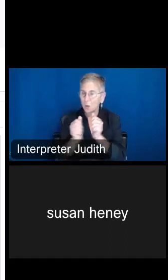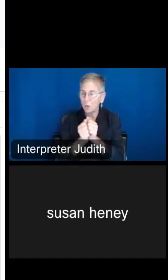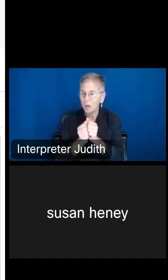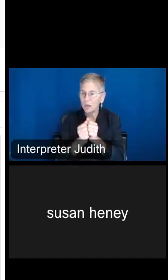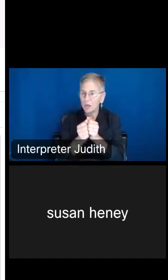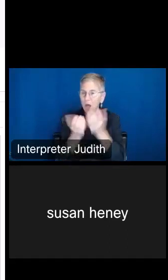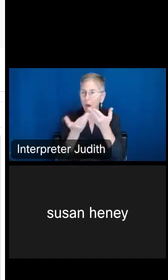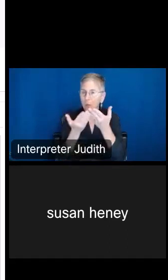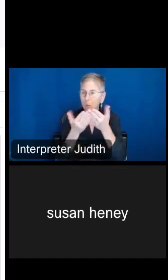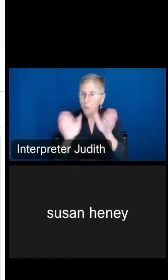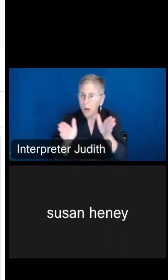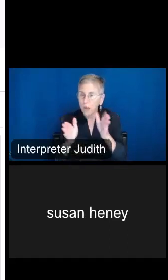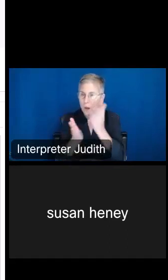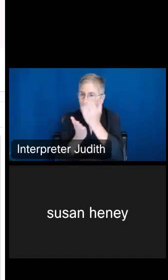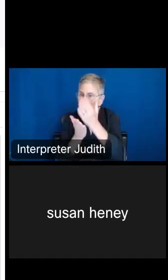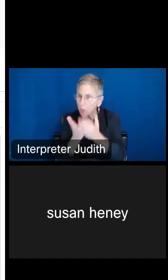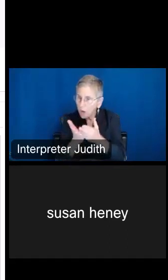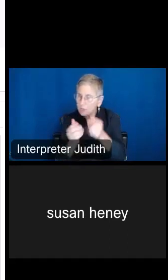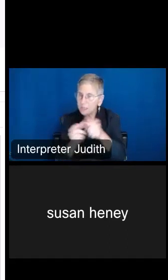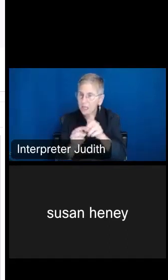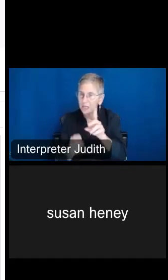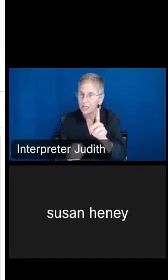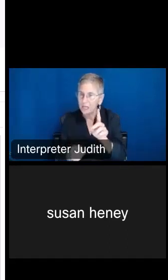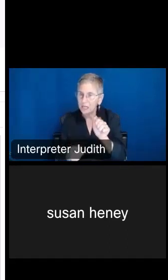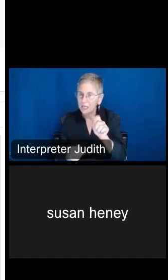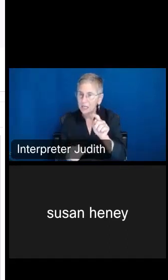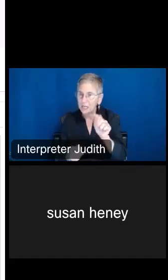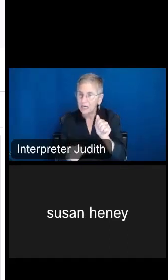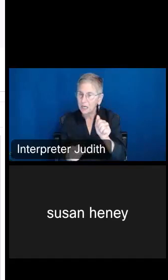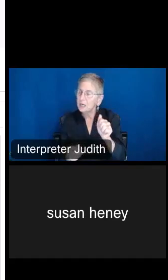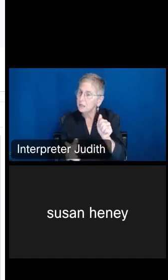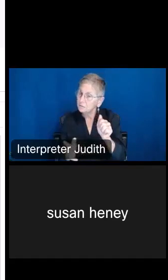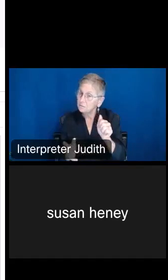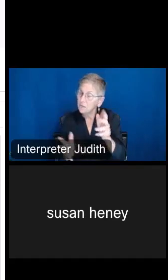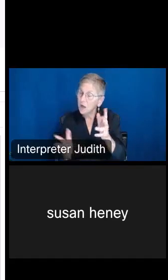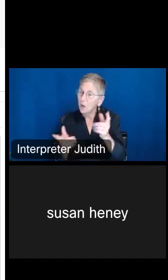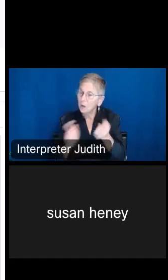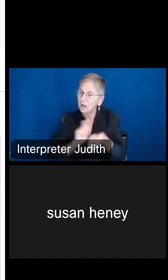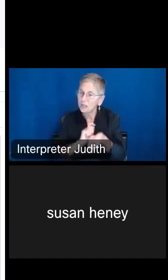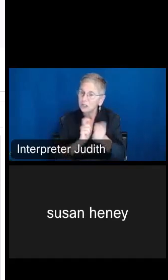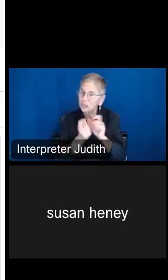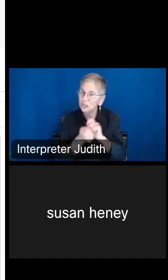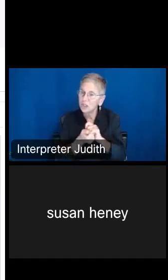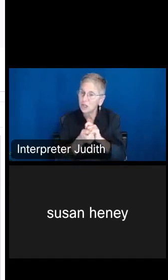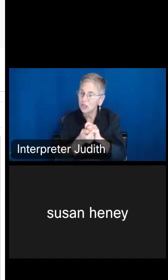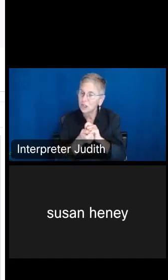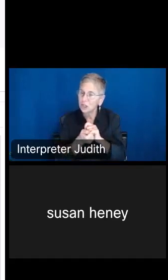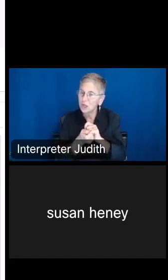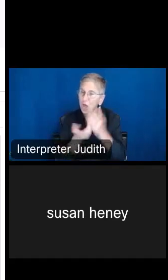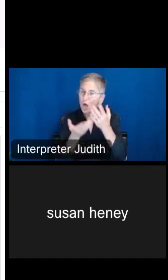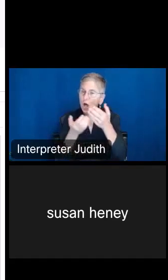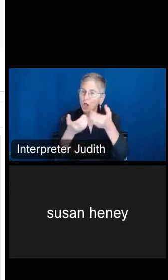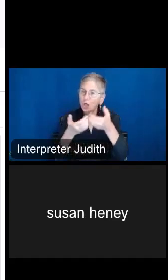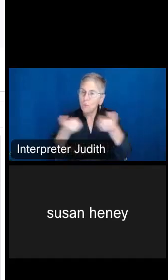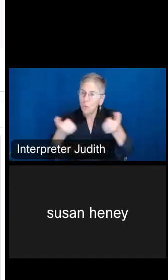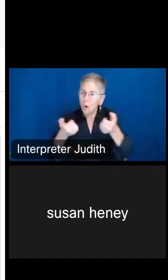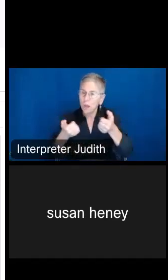data, what I want to do is I want to change the breakpoint here, and so I activated my